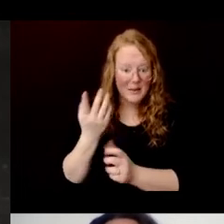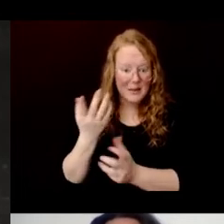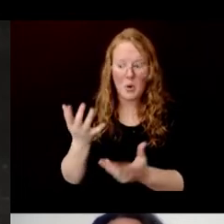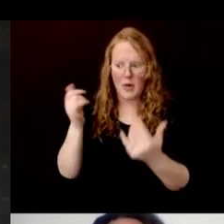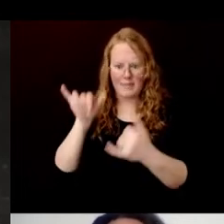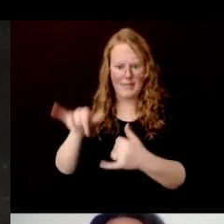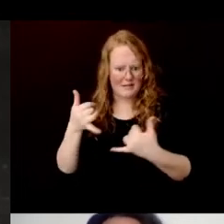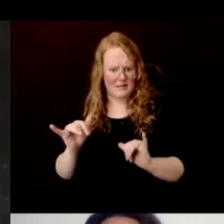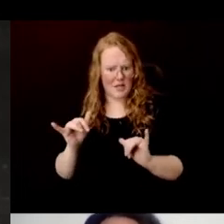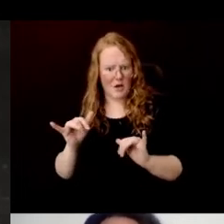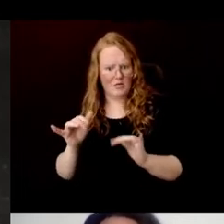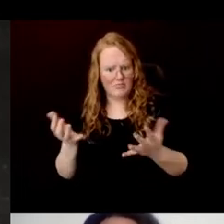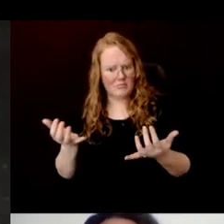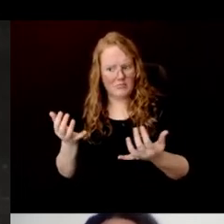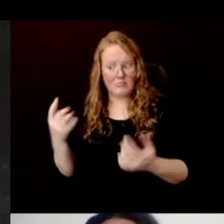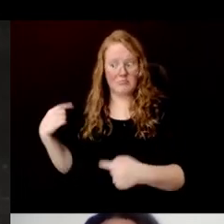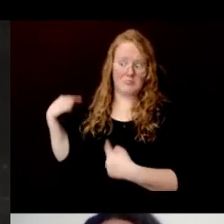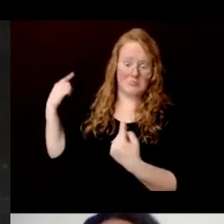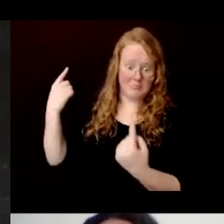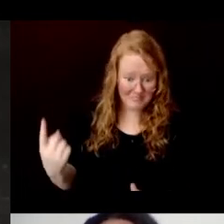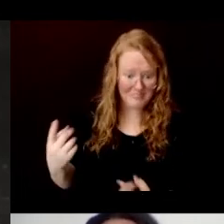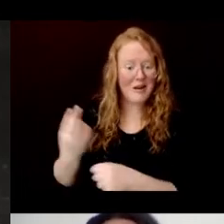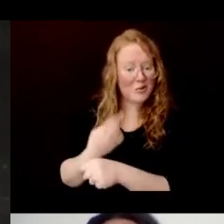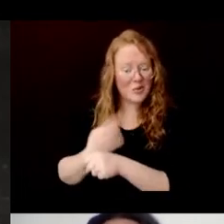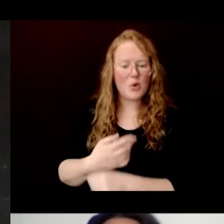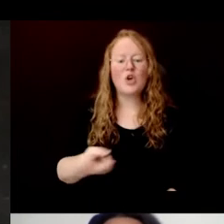There's two other species that are done in two other parts of northern Vietnam.